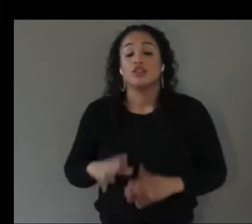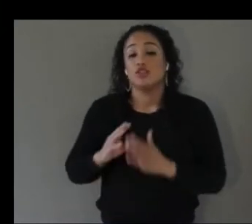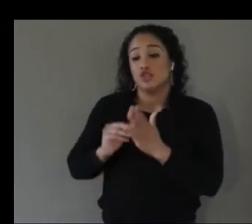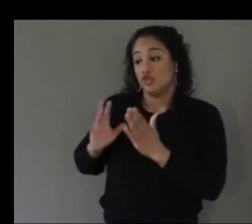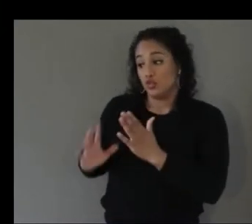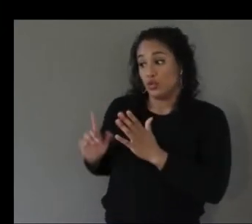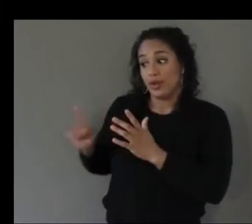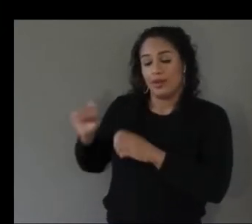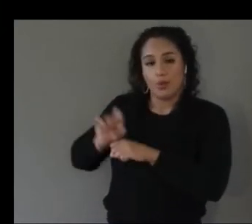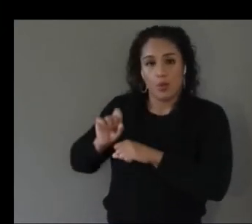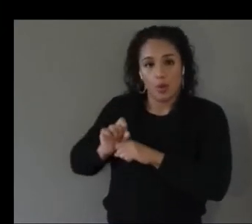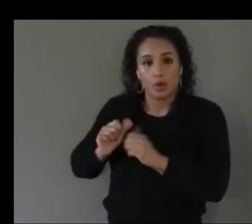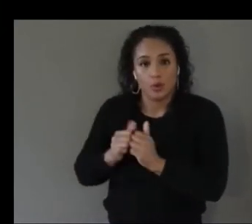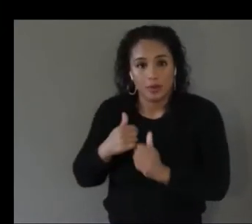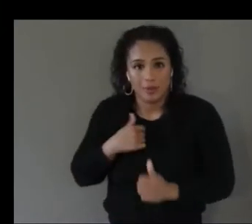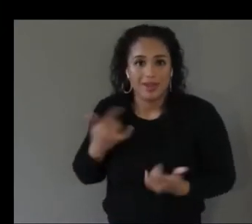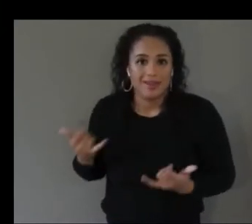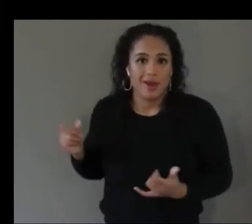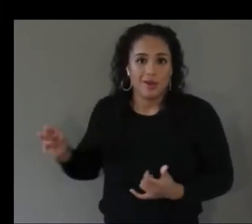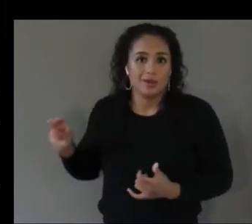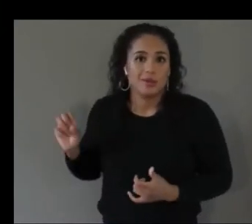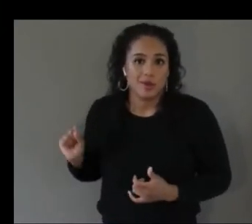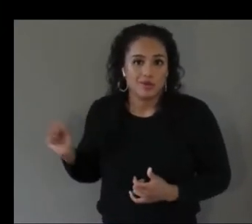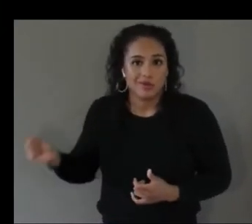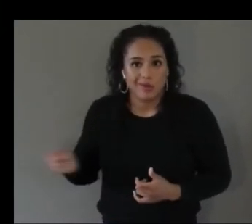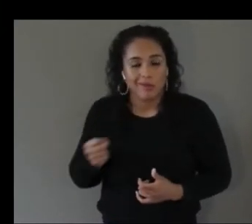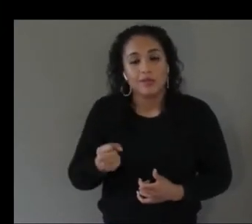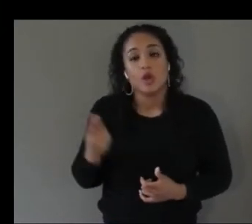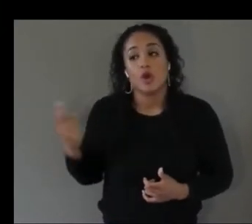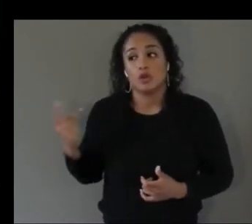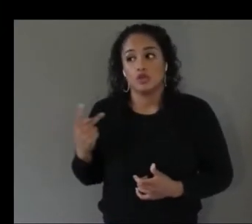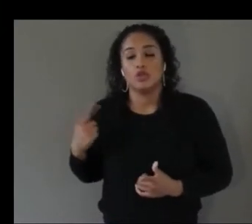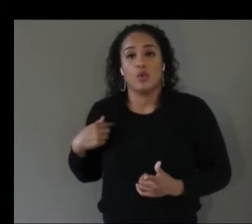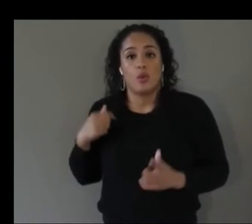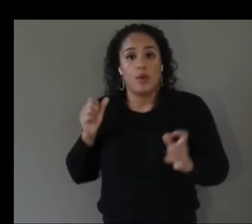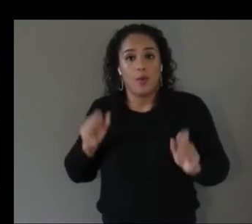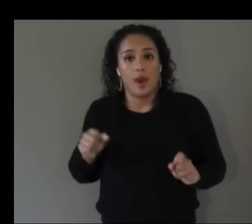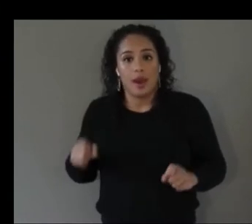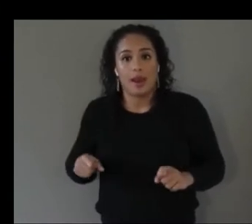pick up the game on our own pretty well but when we had others kind of just try it out informally